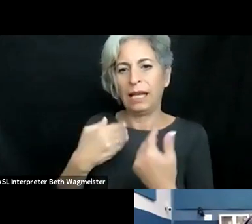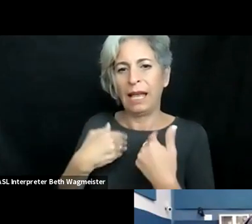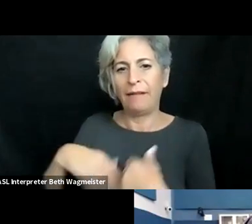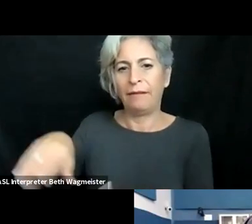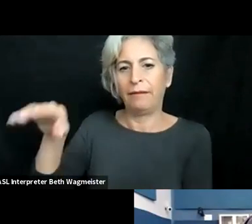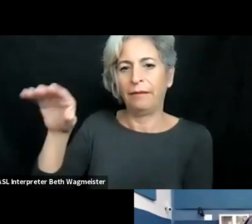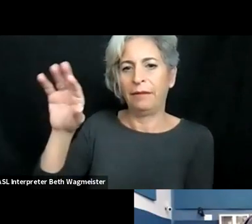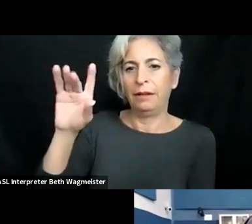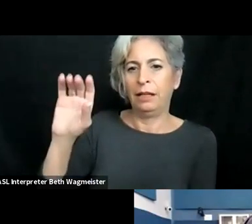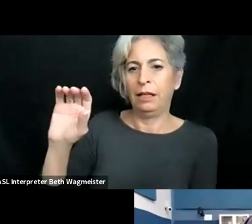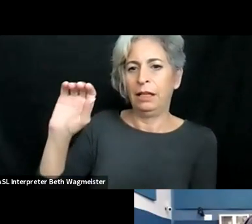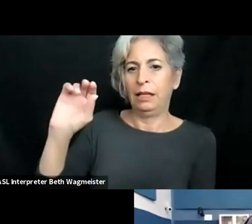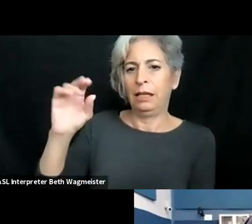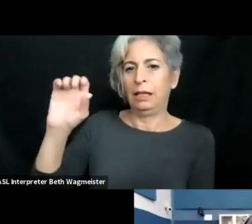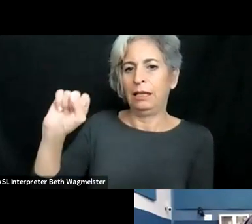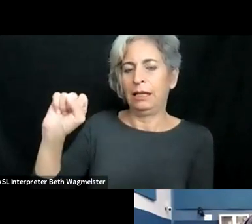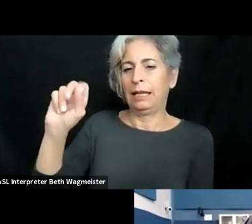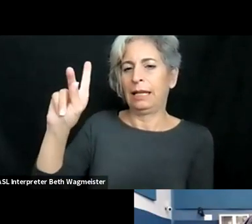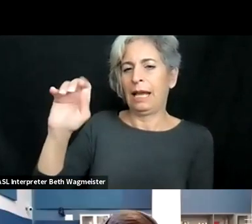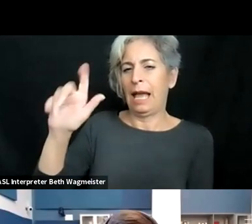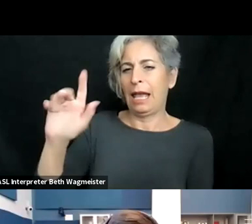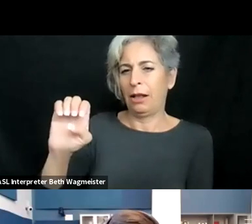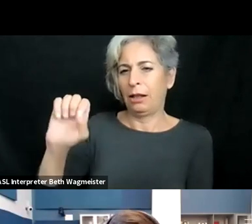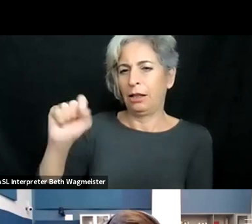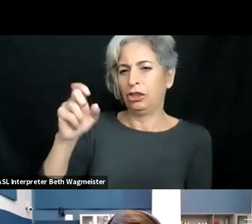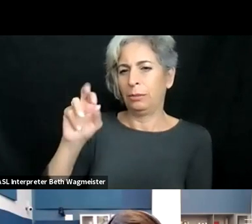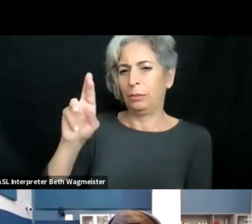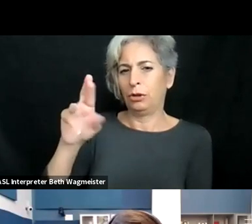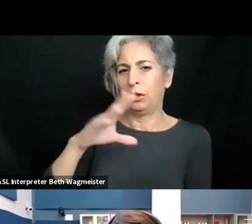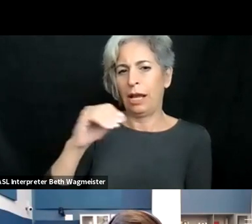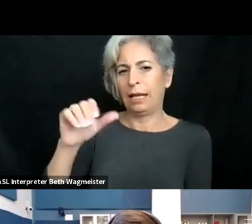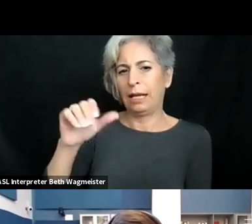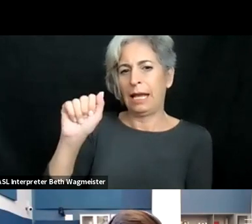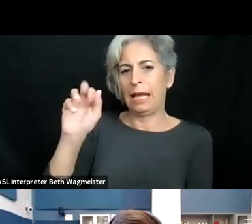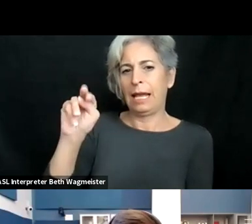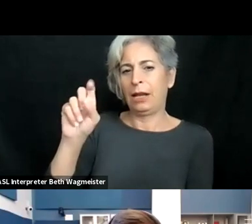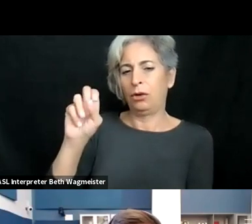We have membership, who already spoke to